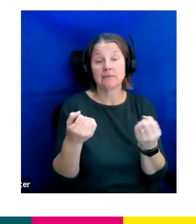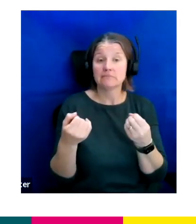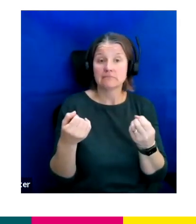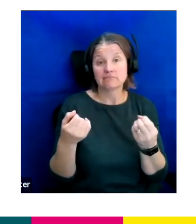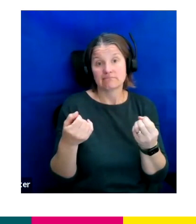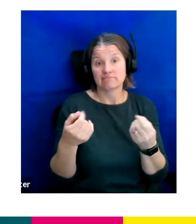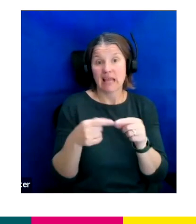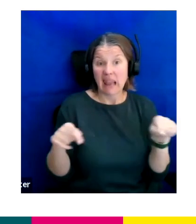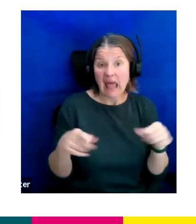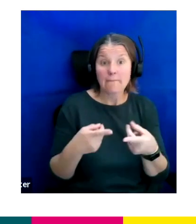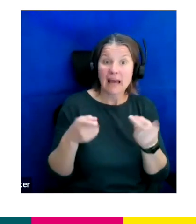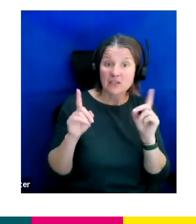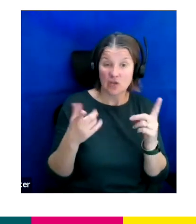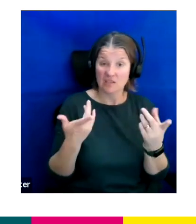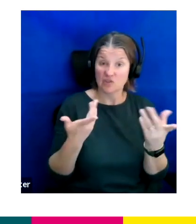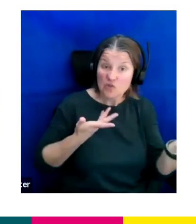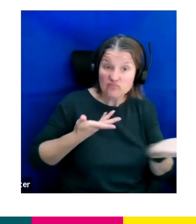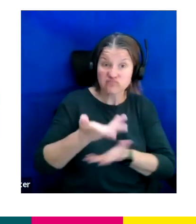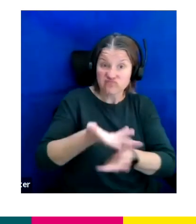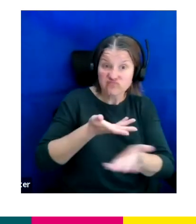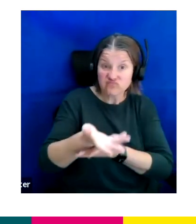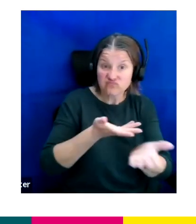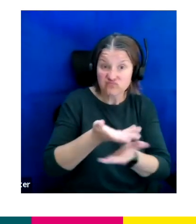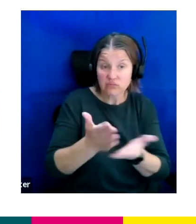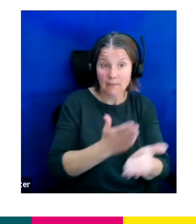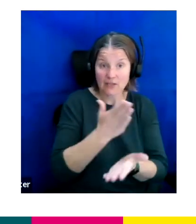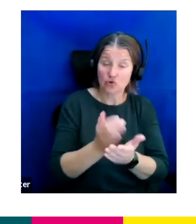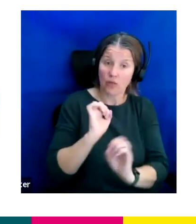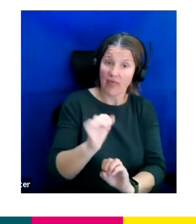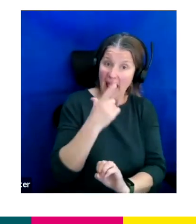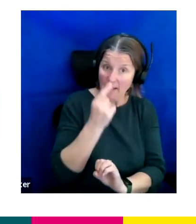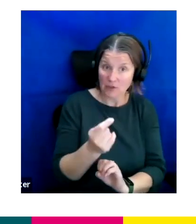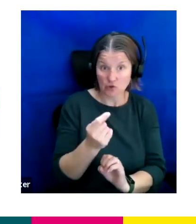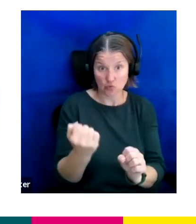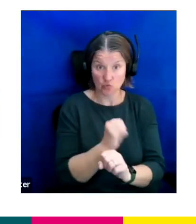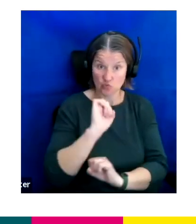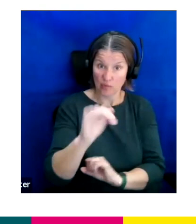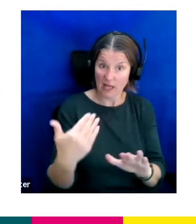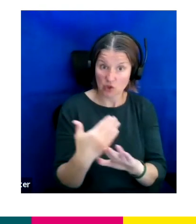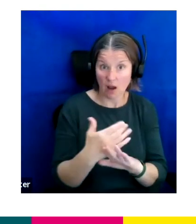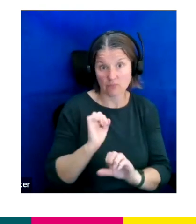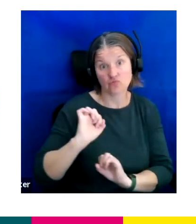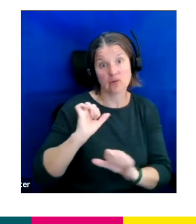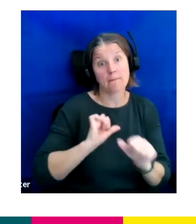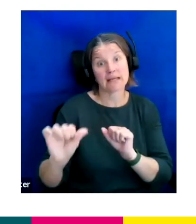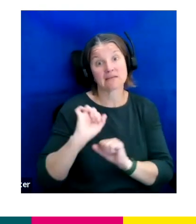conversations to make sure that the, they're kind of able to do their job to their best ability within ITV.